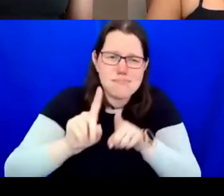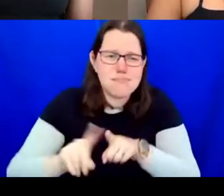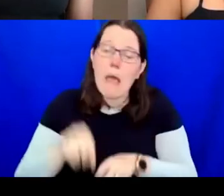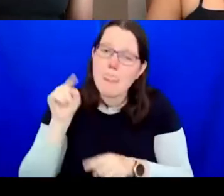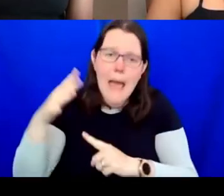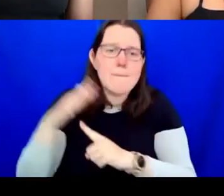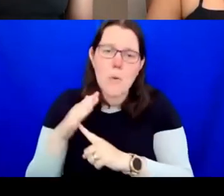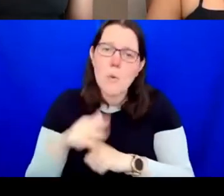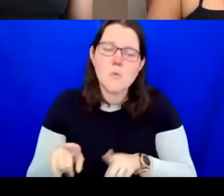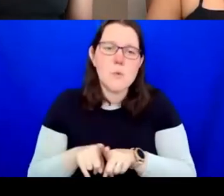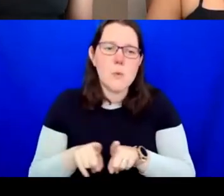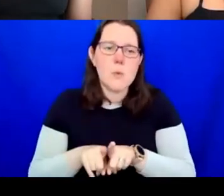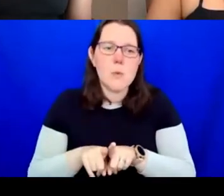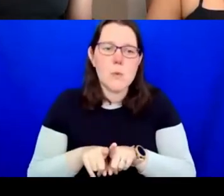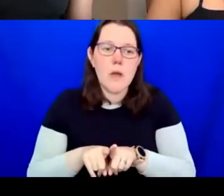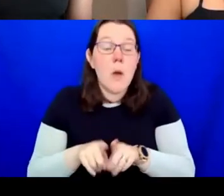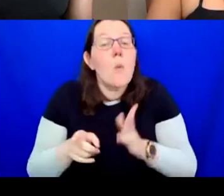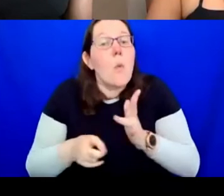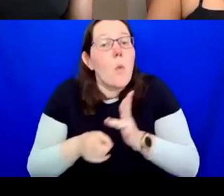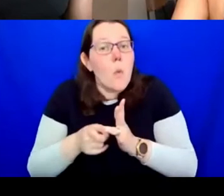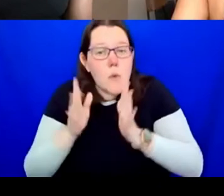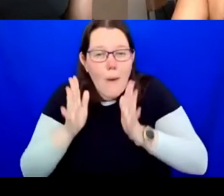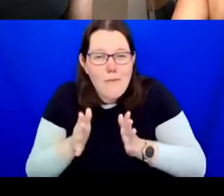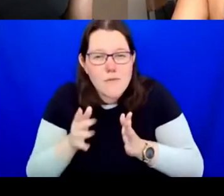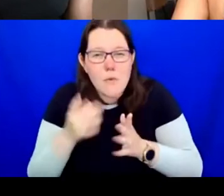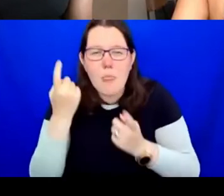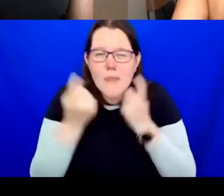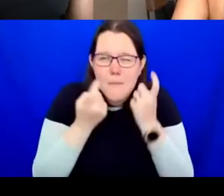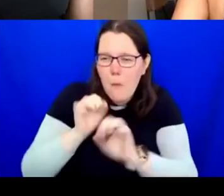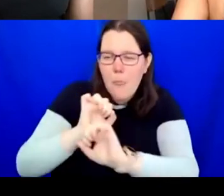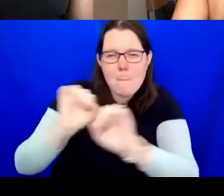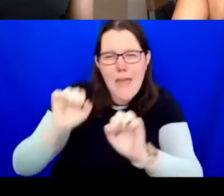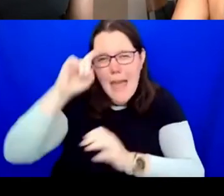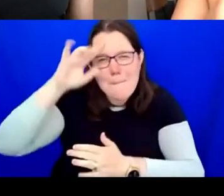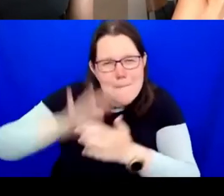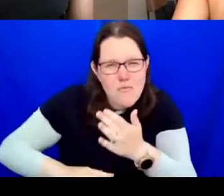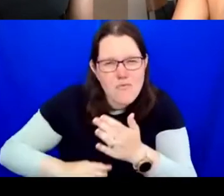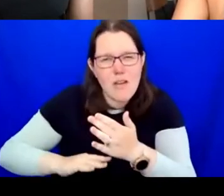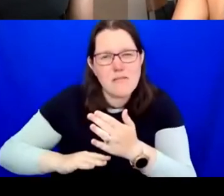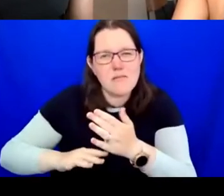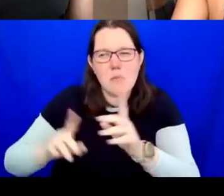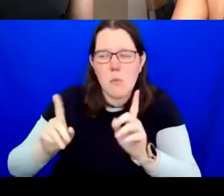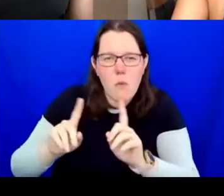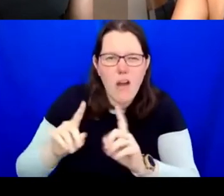We also have to look at the granular experience of disabled artists, so again very quick example,